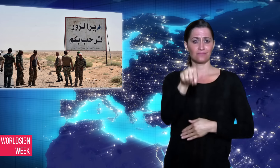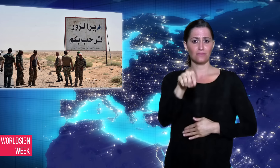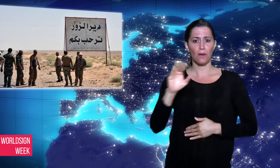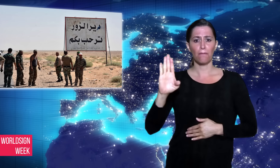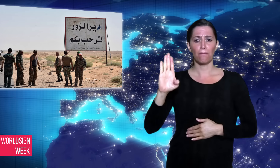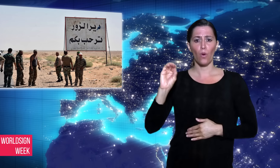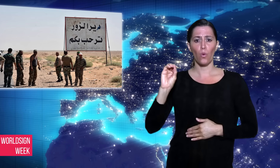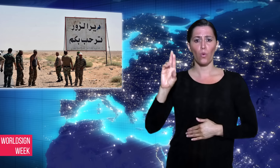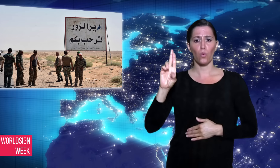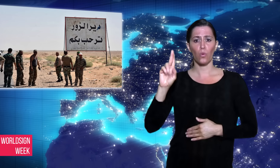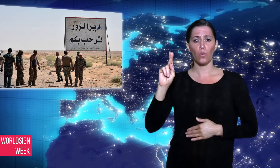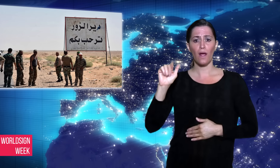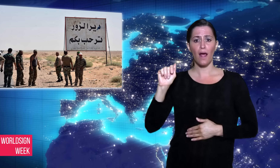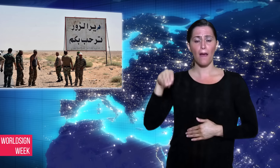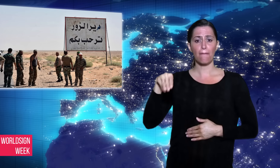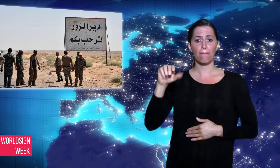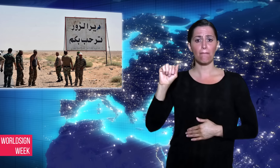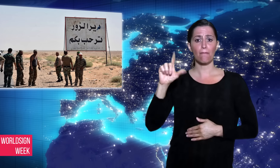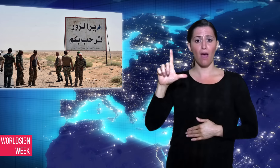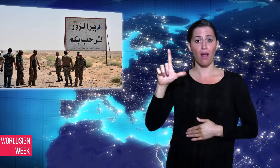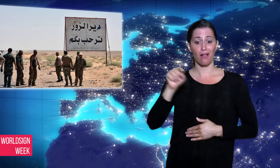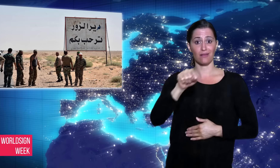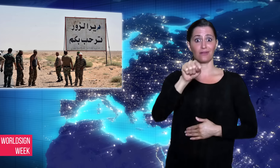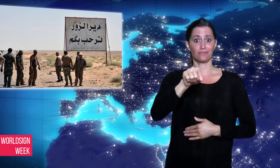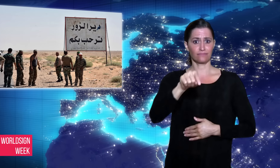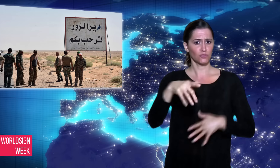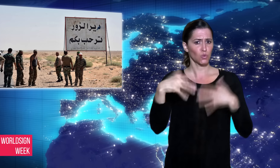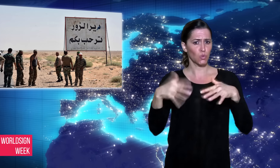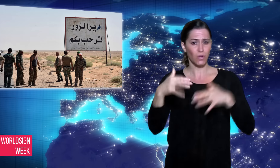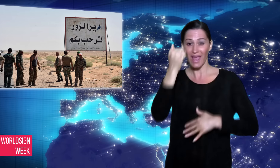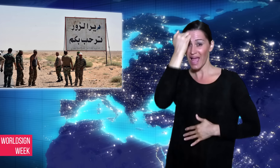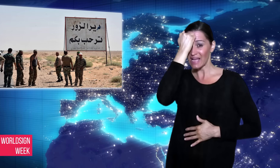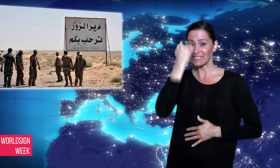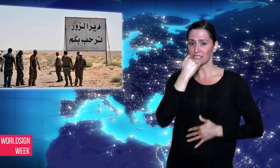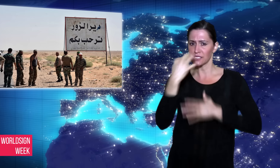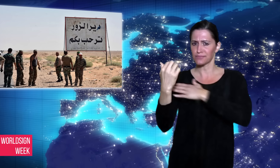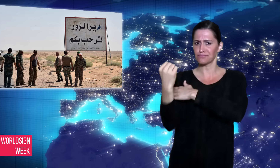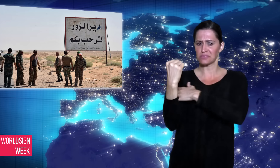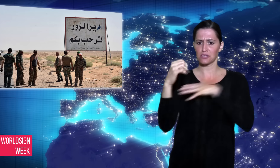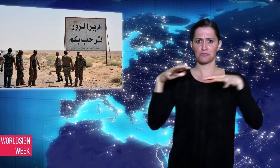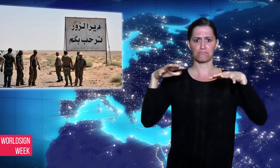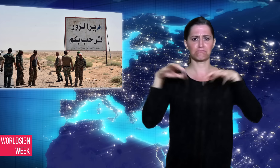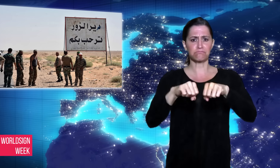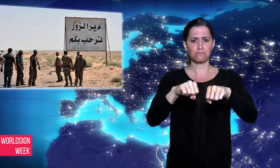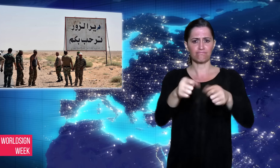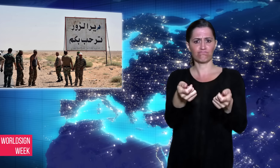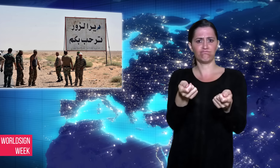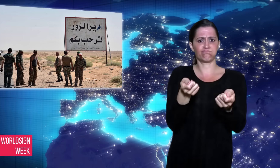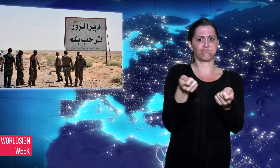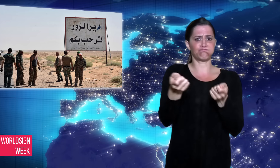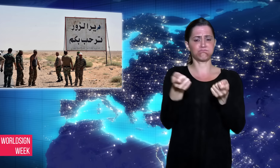Boukamal from ISIS control. Boukamal is